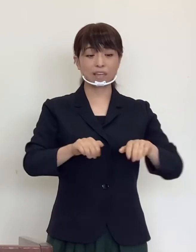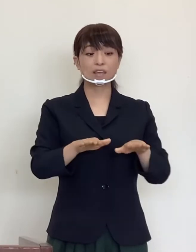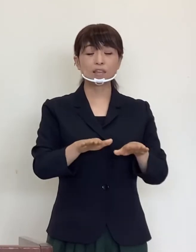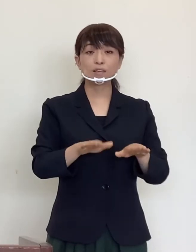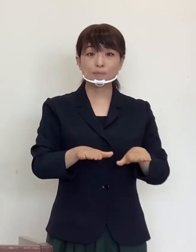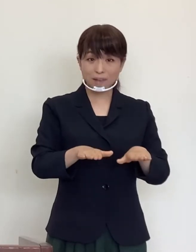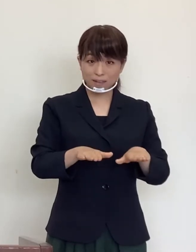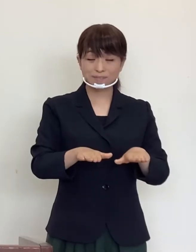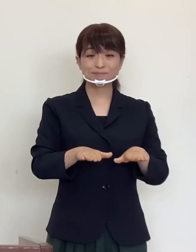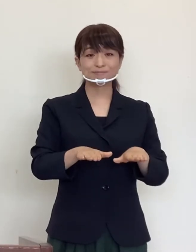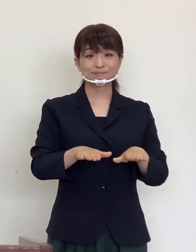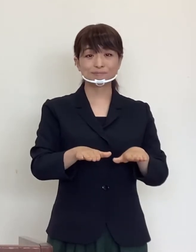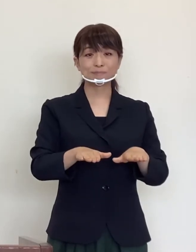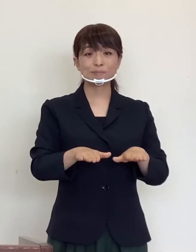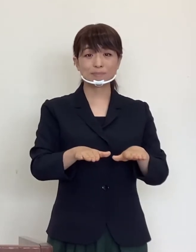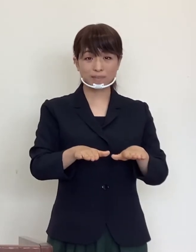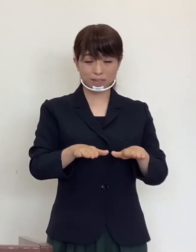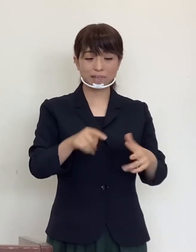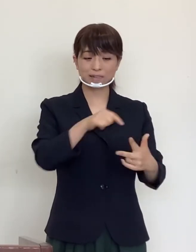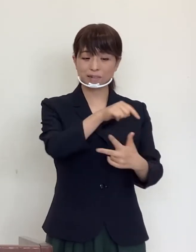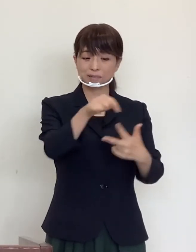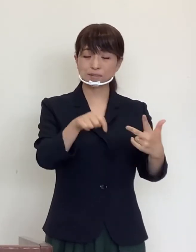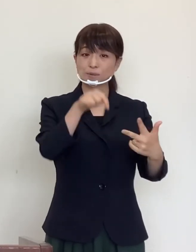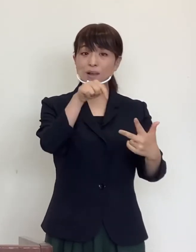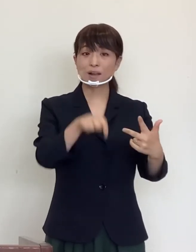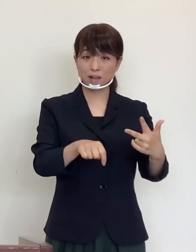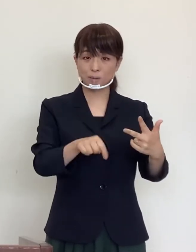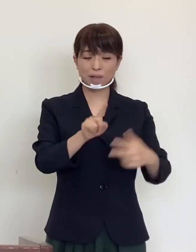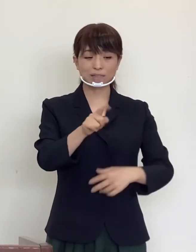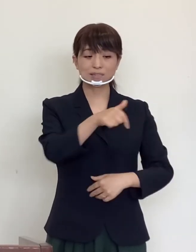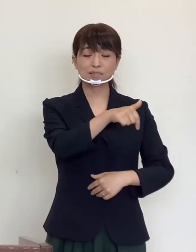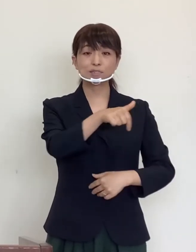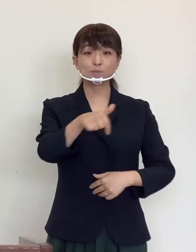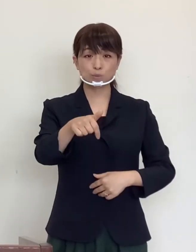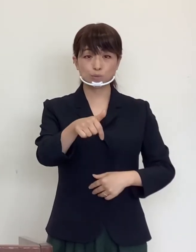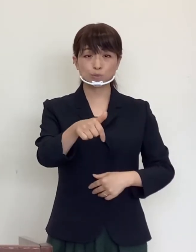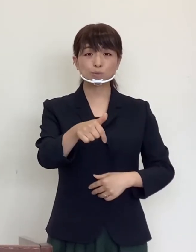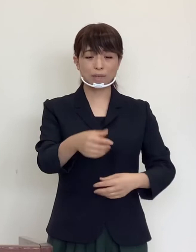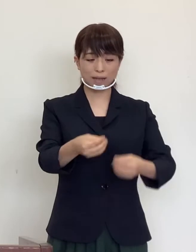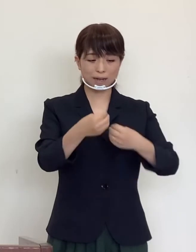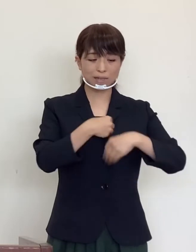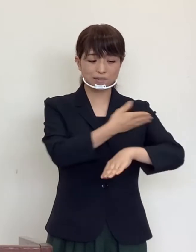As far as we know, apart from a few cases in which the route of infection is unknown,